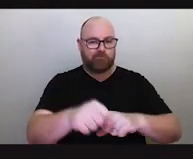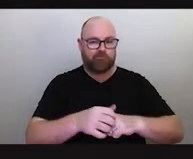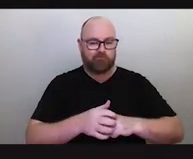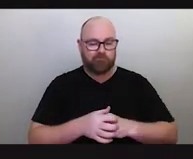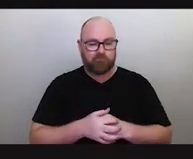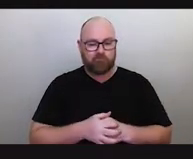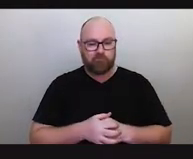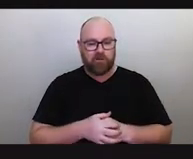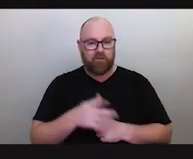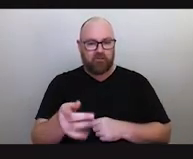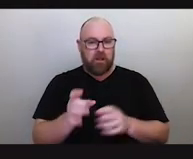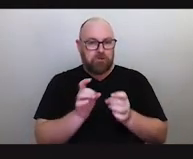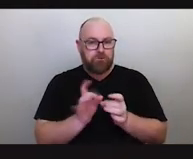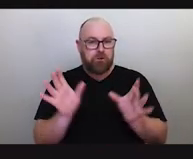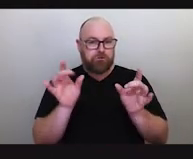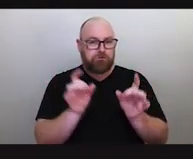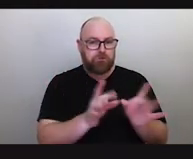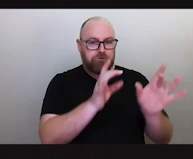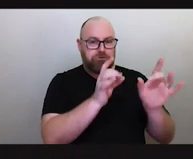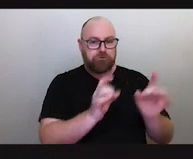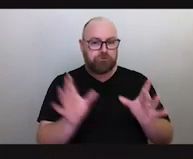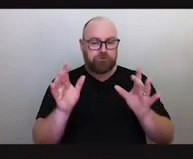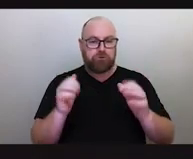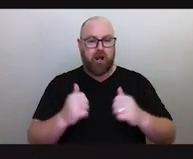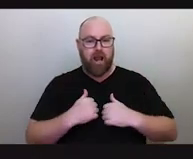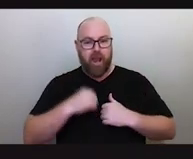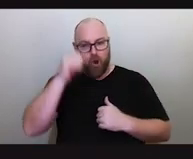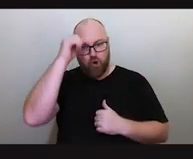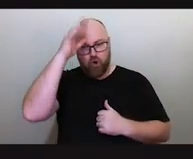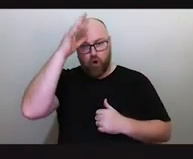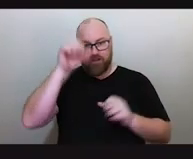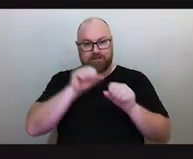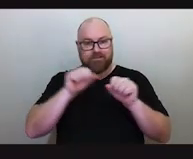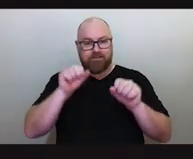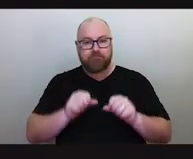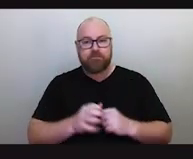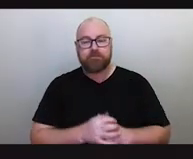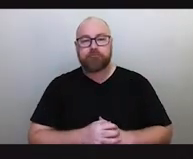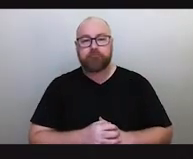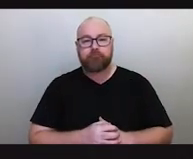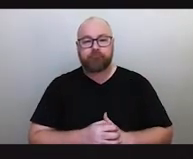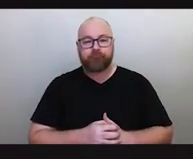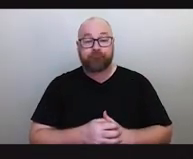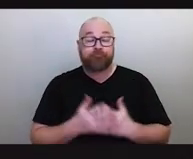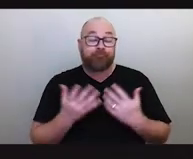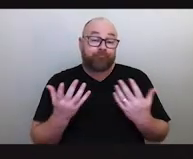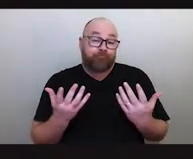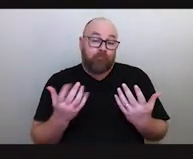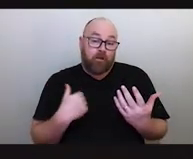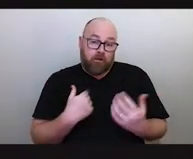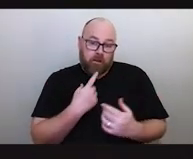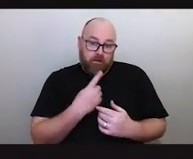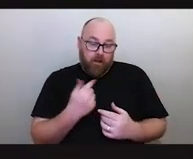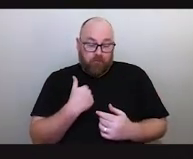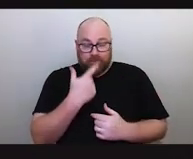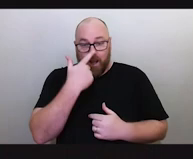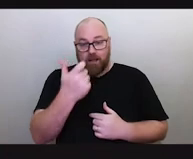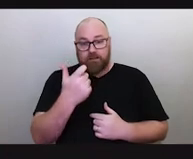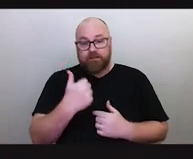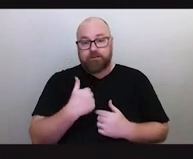and destroying our knowledge systems However, as I said, I'm just lucky enough to be able to